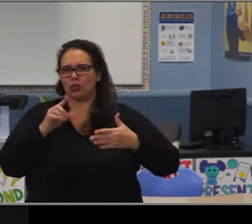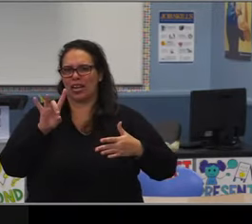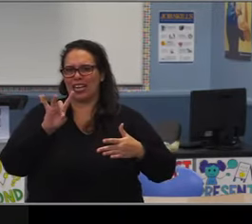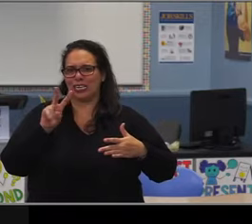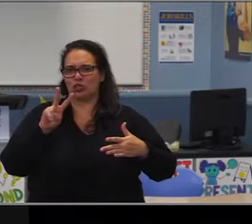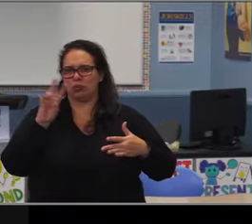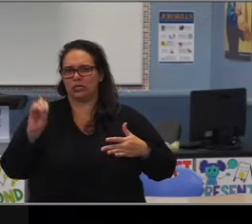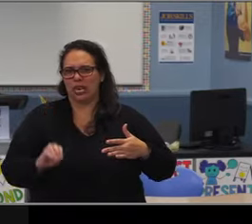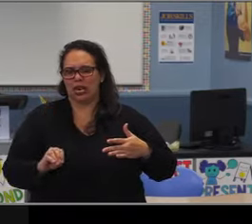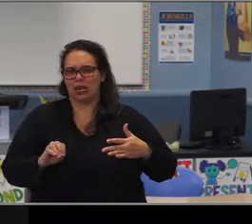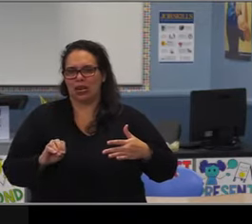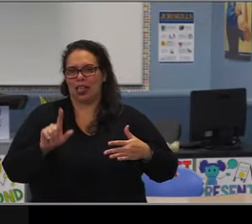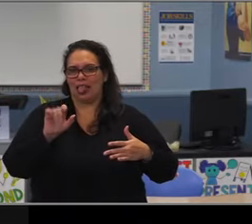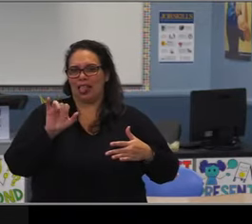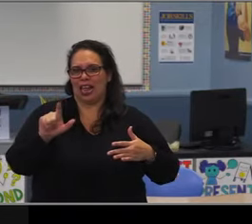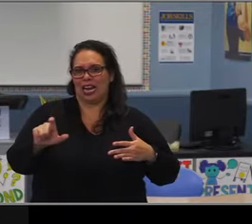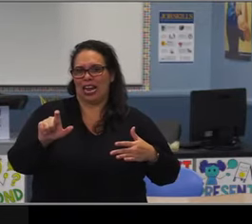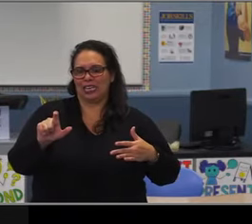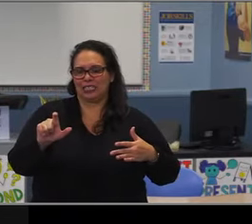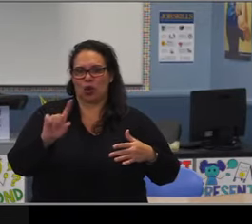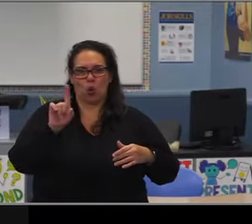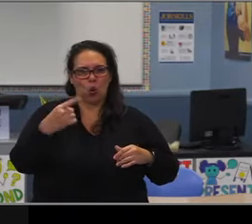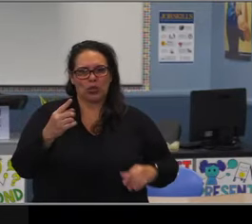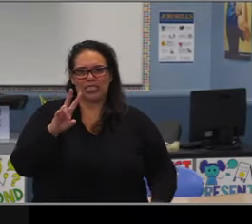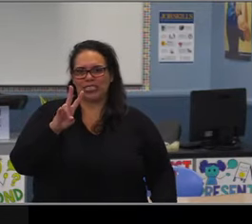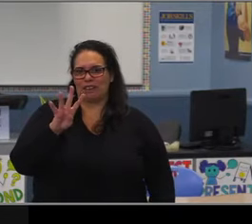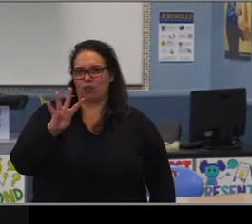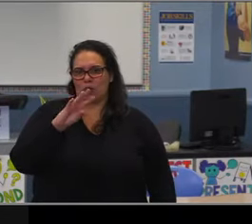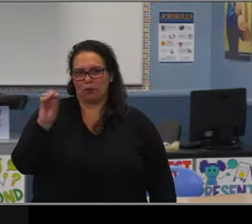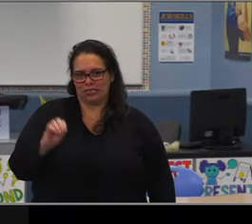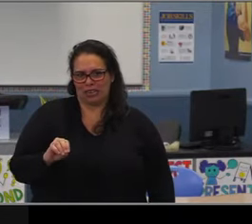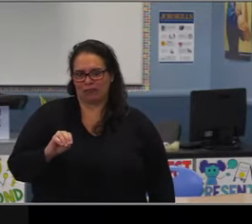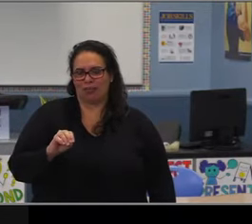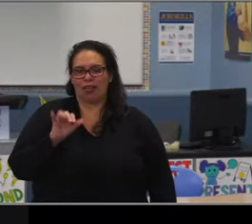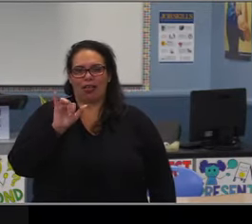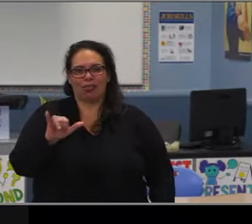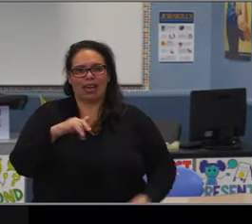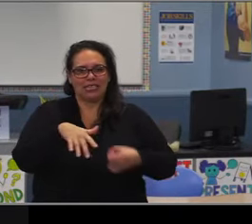I think the other area of questions for me, Chris, are sort of the elementary school experience